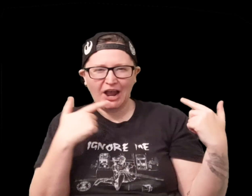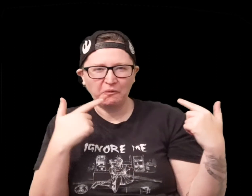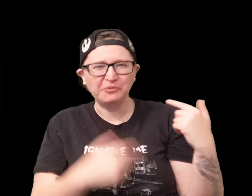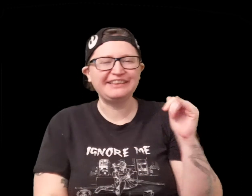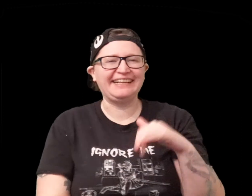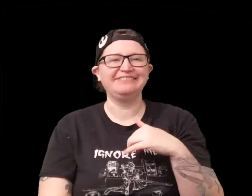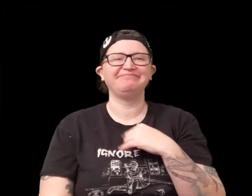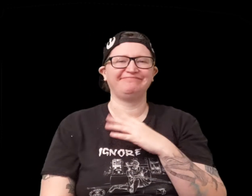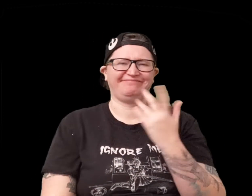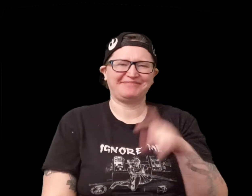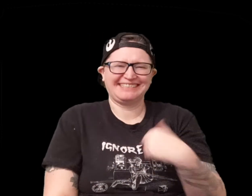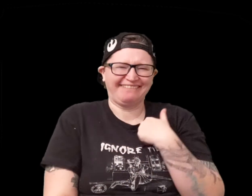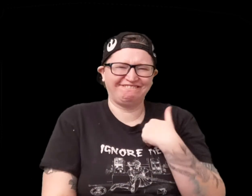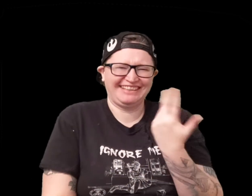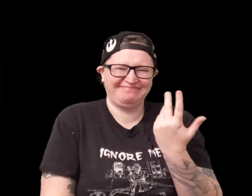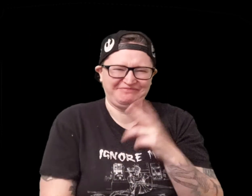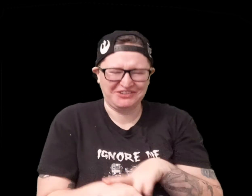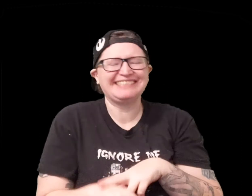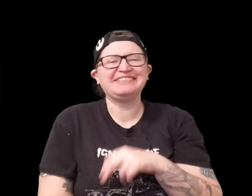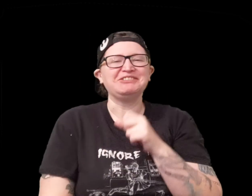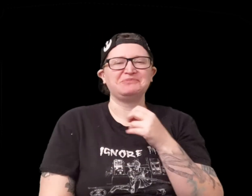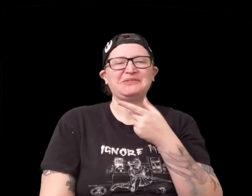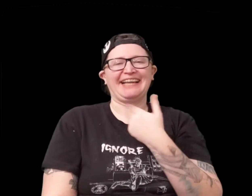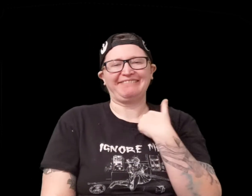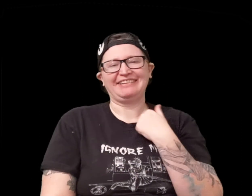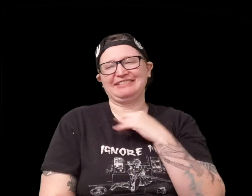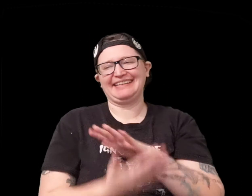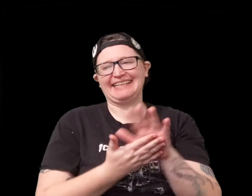everybody's staring and then have a shootout so of course they have to have that of course